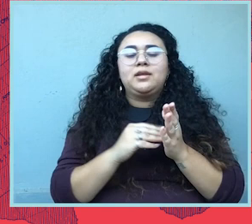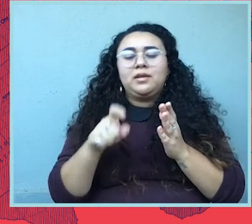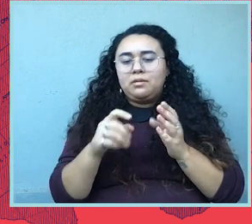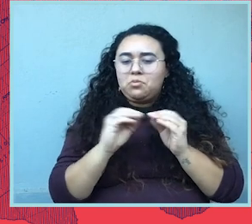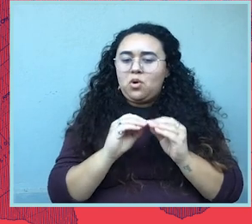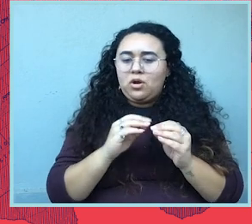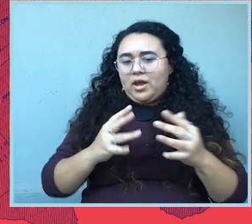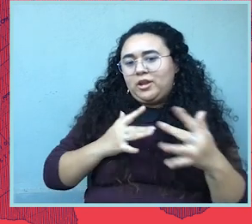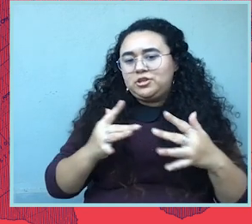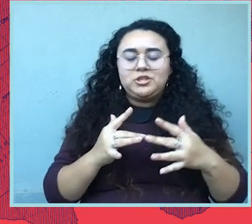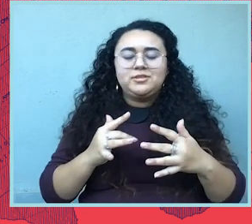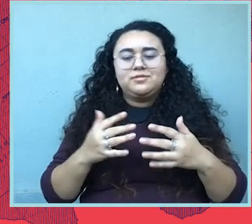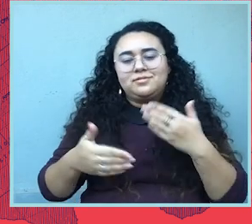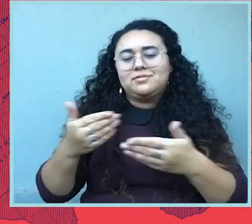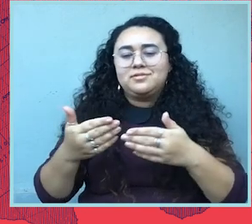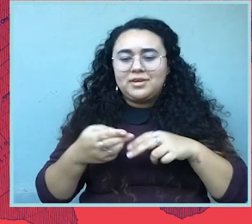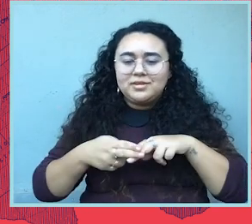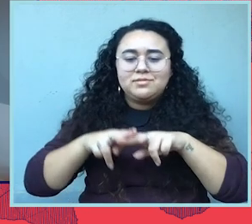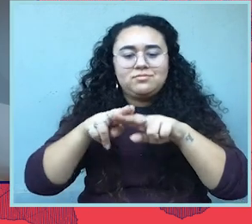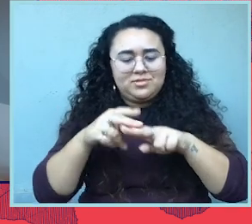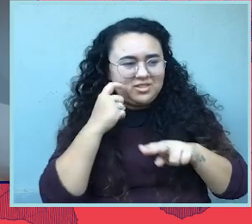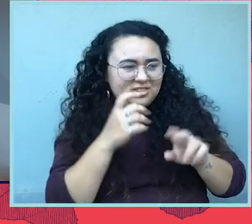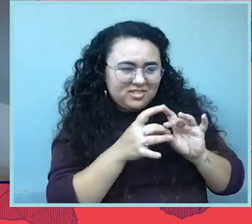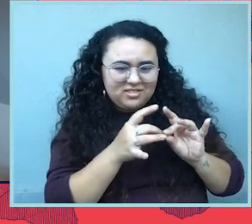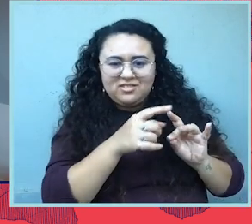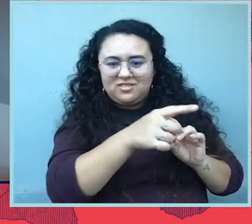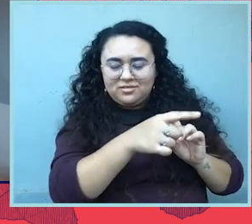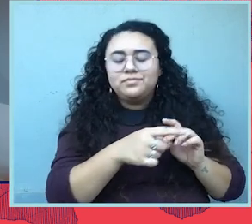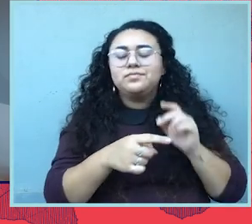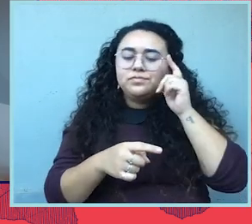So I'm going to bring back Brigitte, Sophia, and Chase because we want to keep riding this